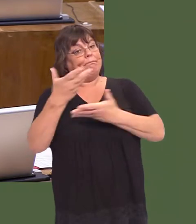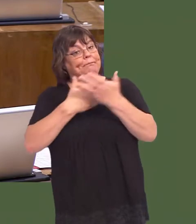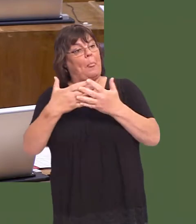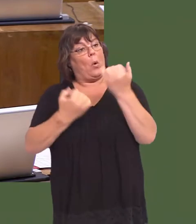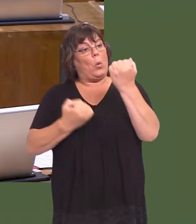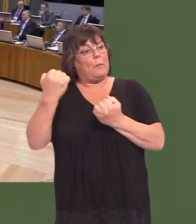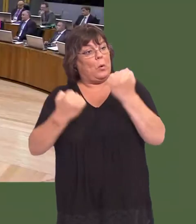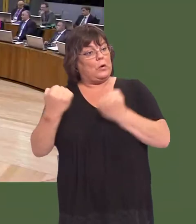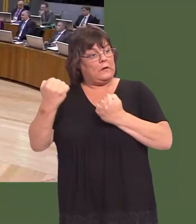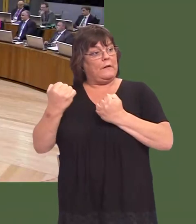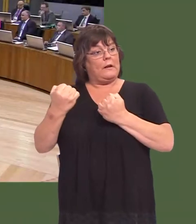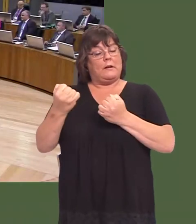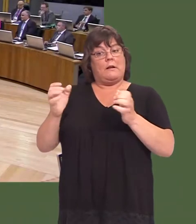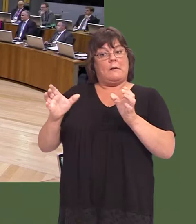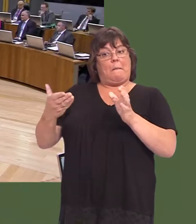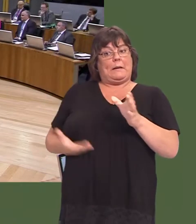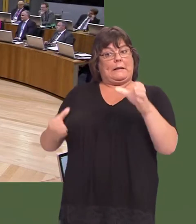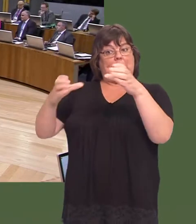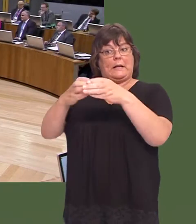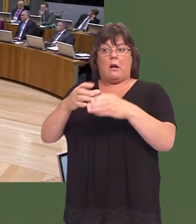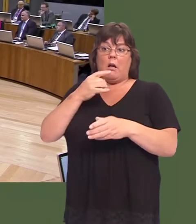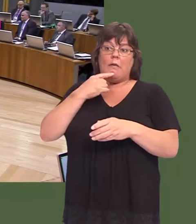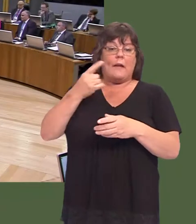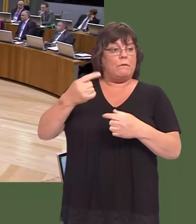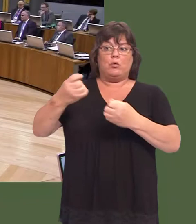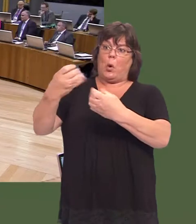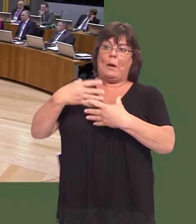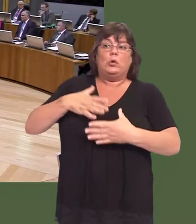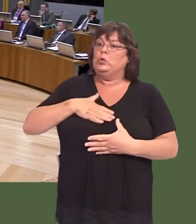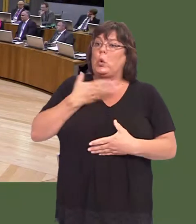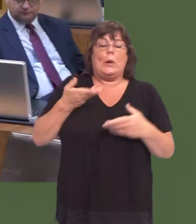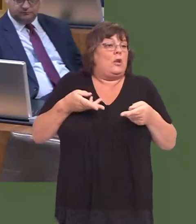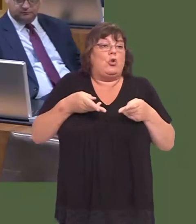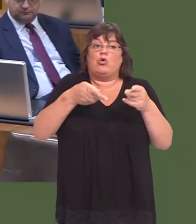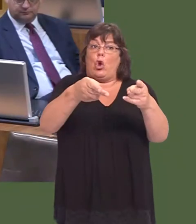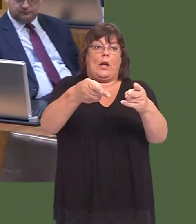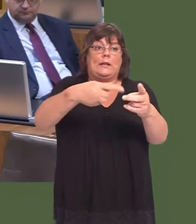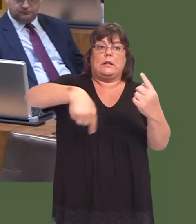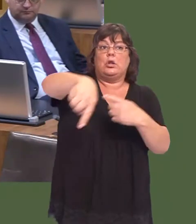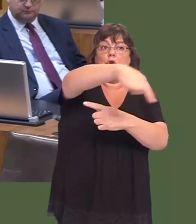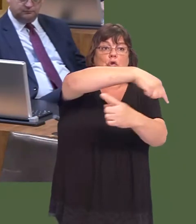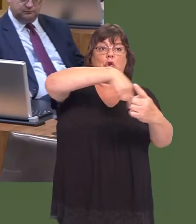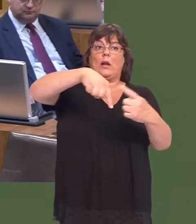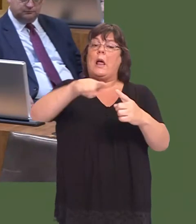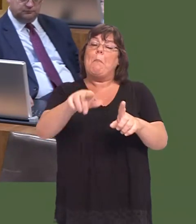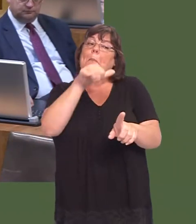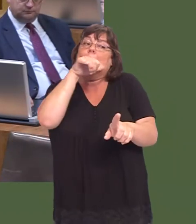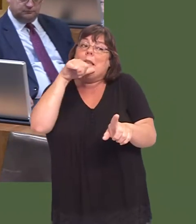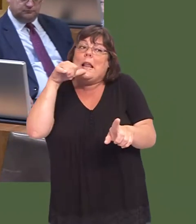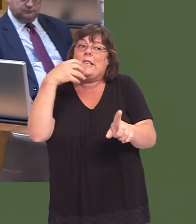sector, and they have said to us that a circuit is not required to move forward with the technology park. Itís something that would be nice to have but not essential to have.